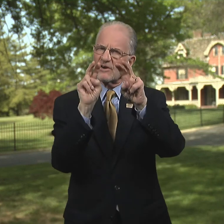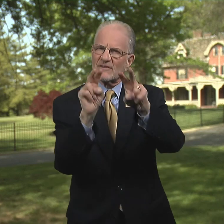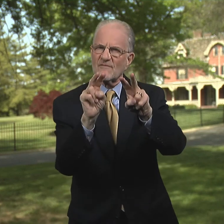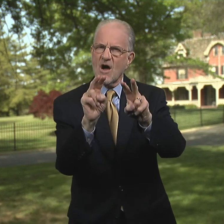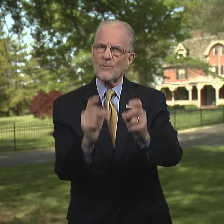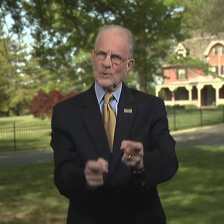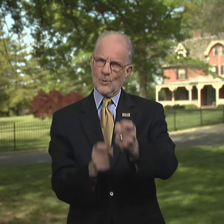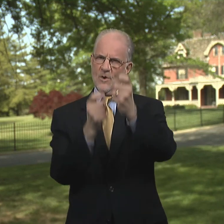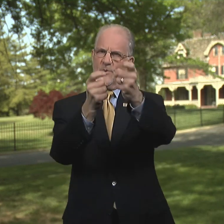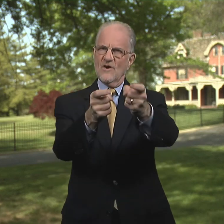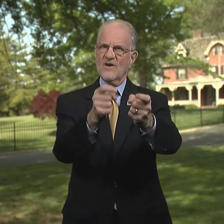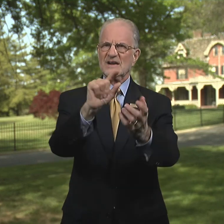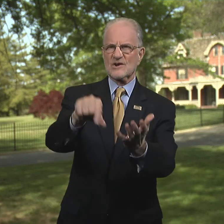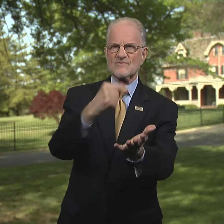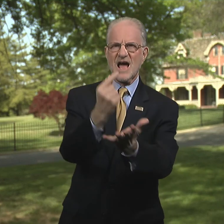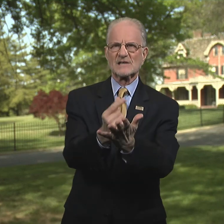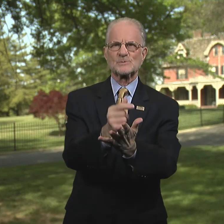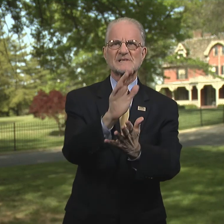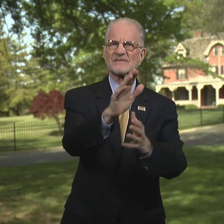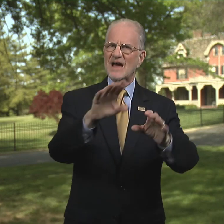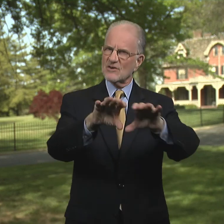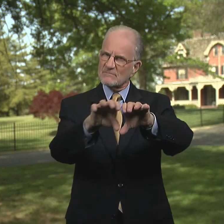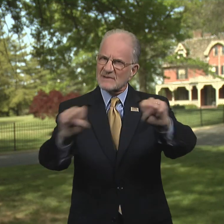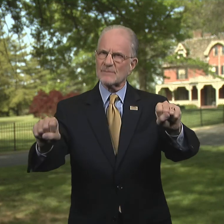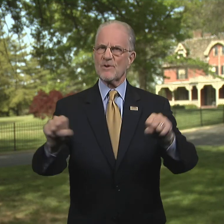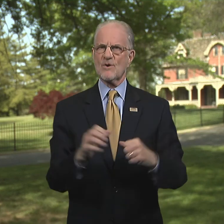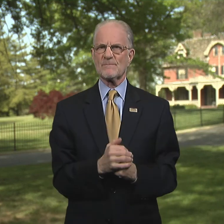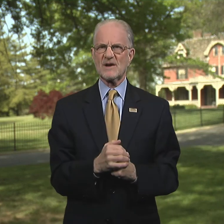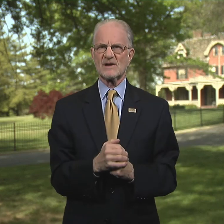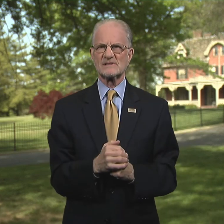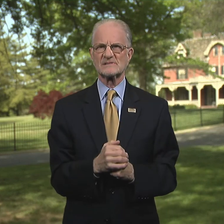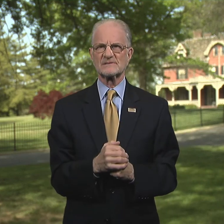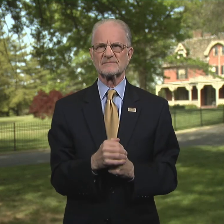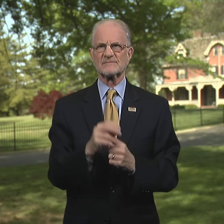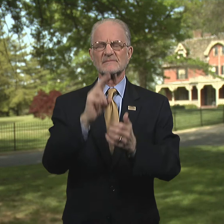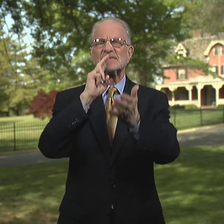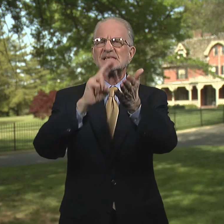I am looking forward to awarding graduates their diplomas.